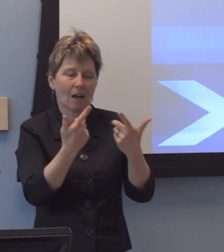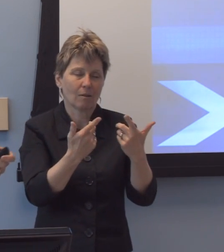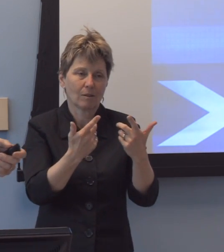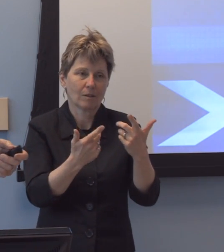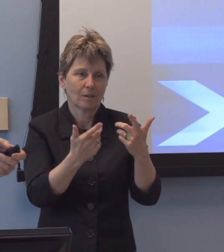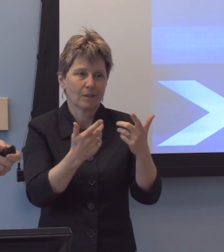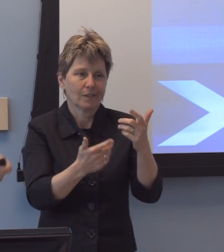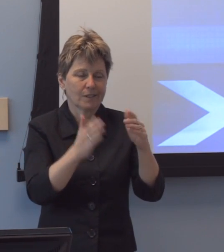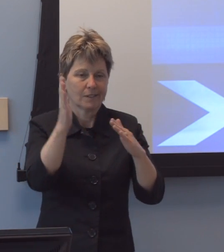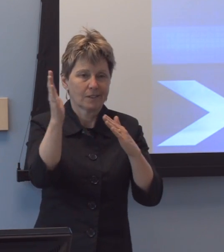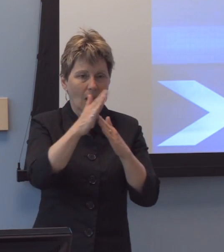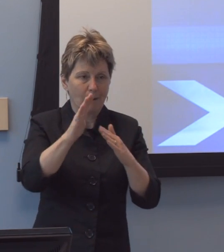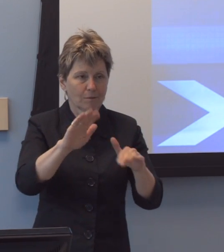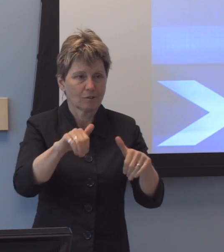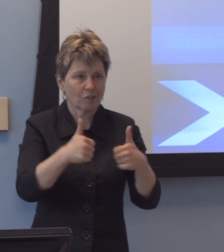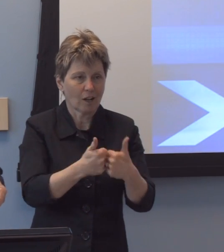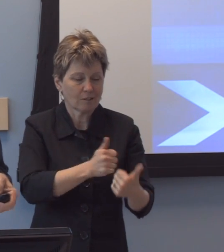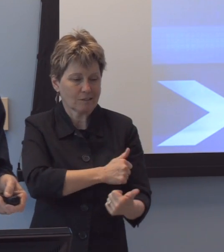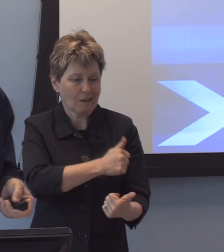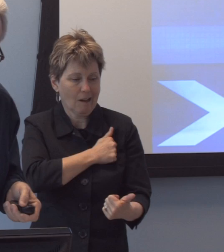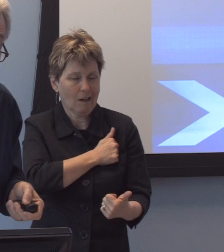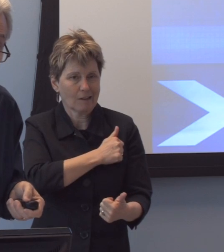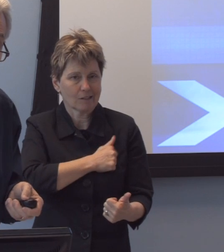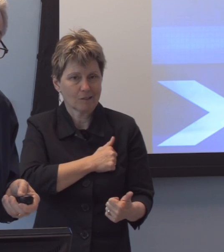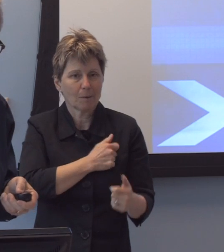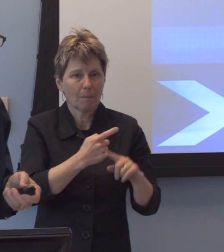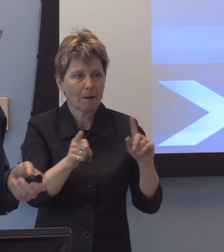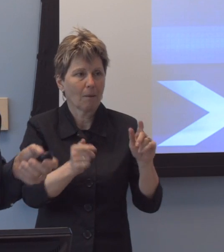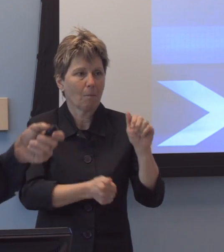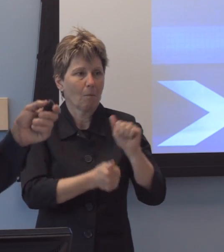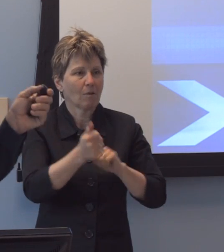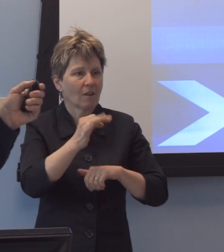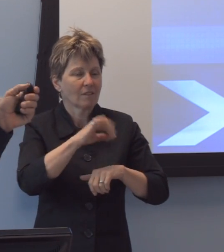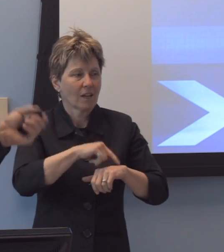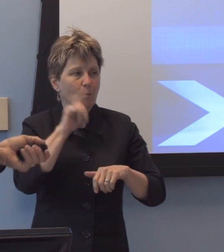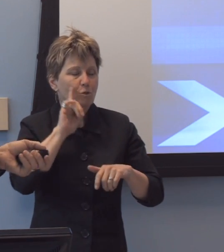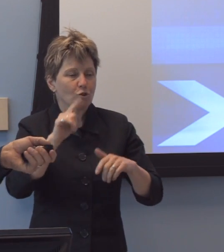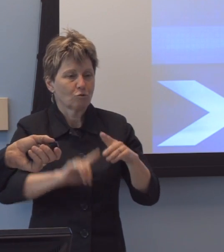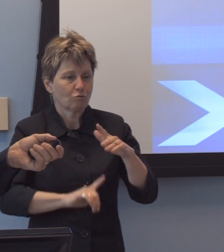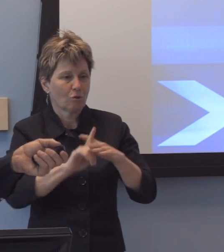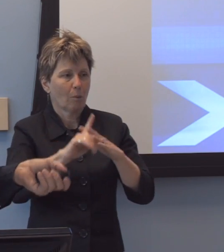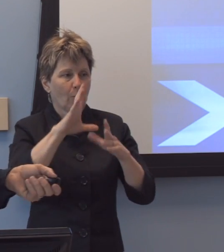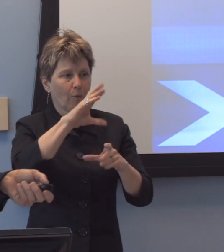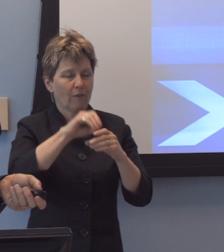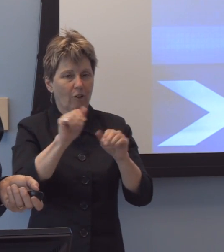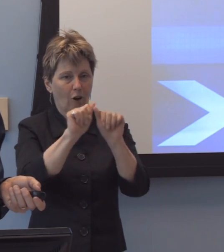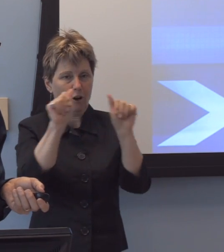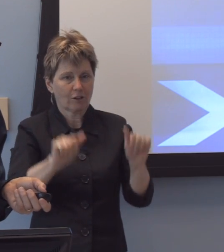but they manifest often in architectural barriers, um, the new barriers are the virtual barriers.